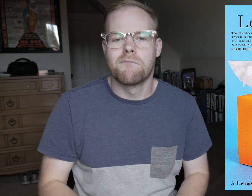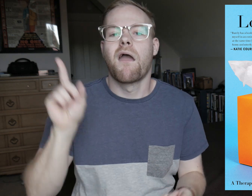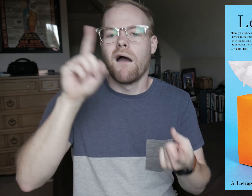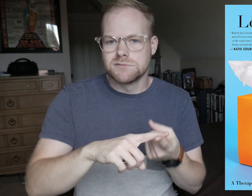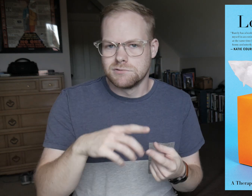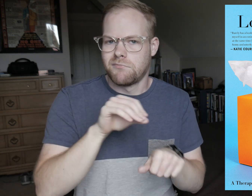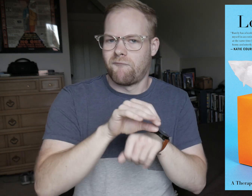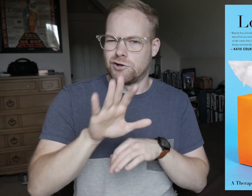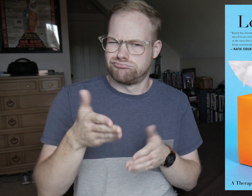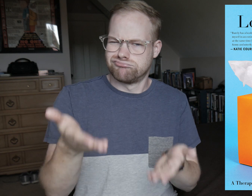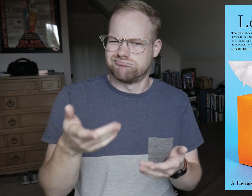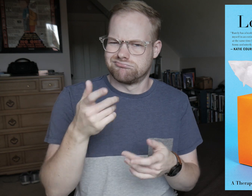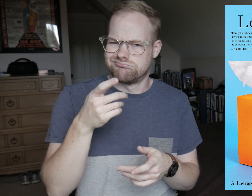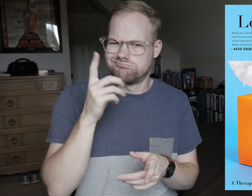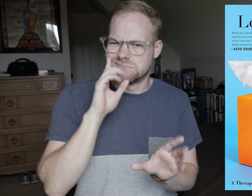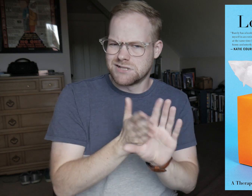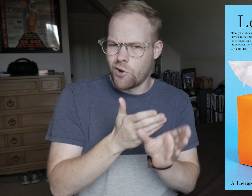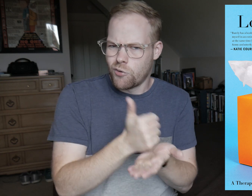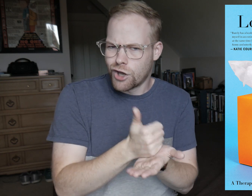until an advisor suggested she do psychotherapy.